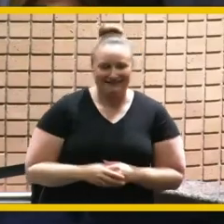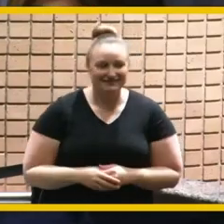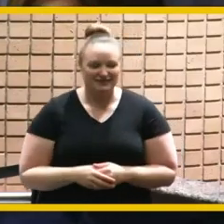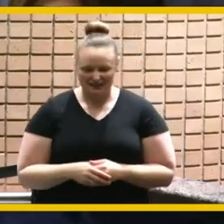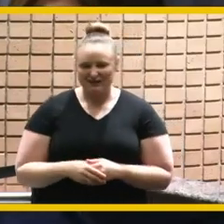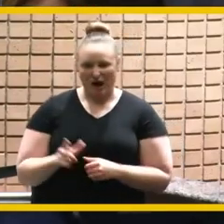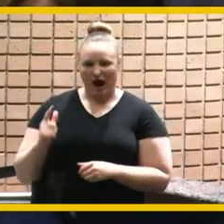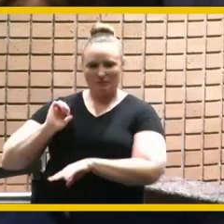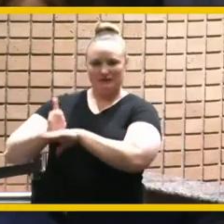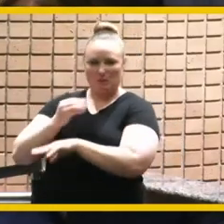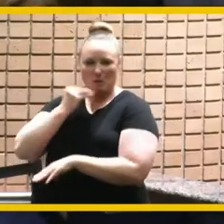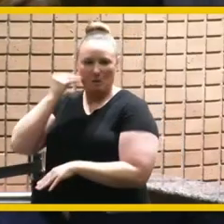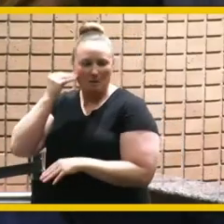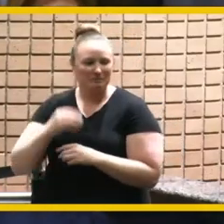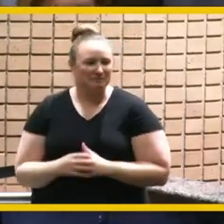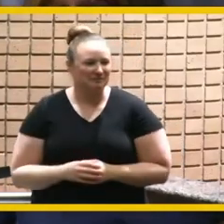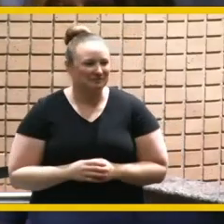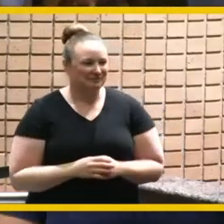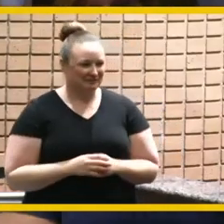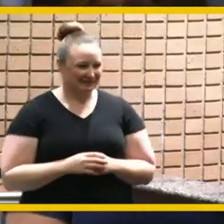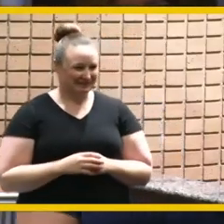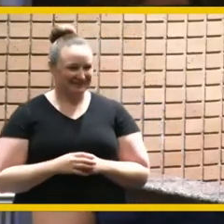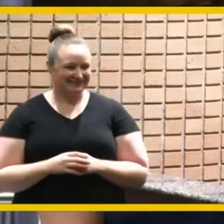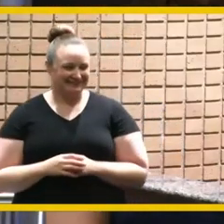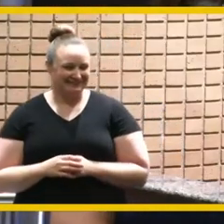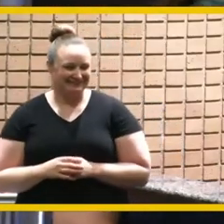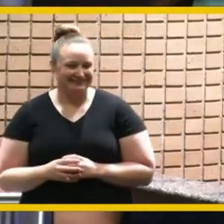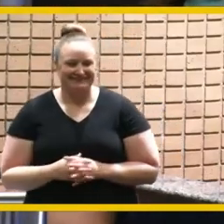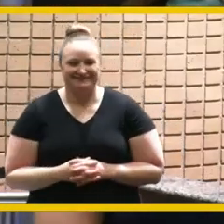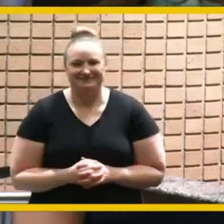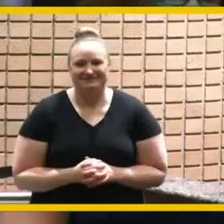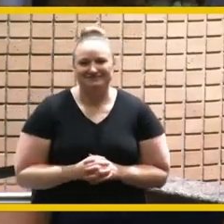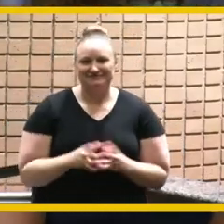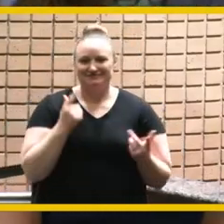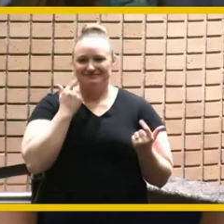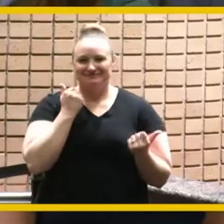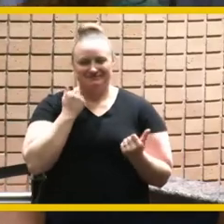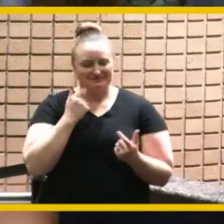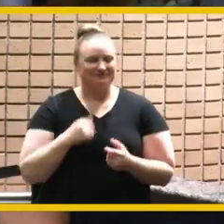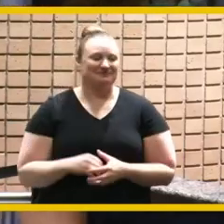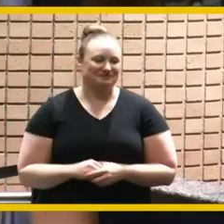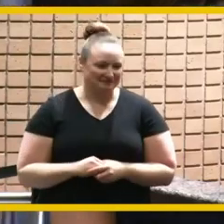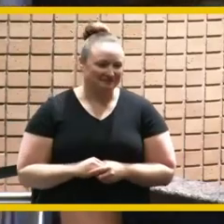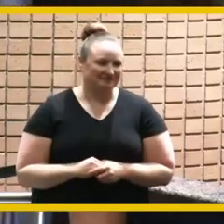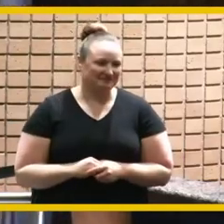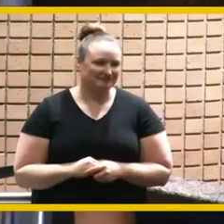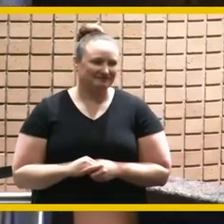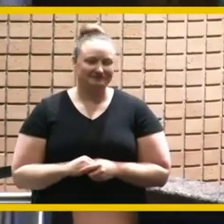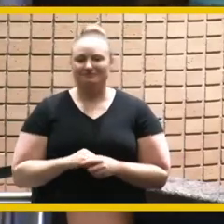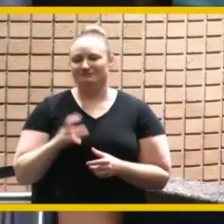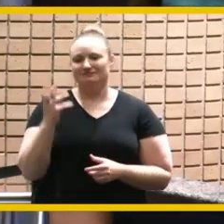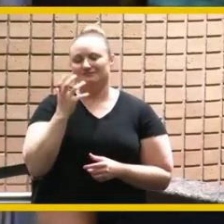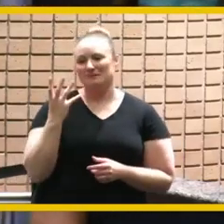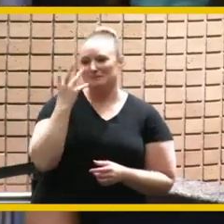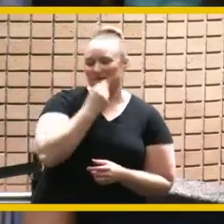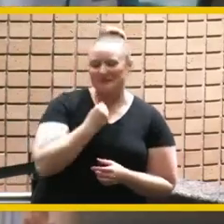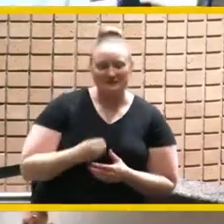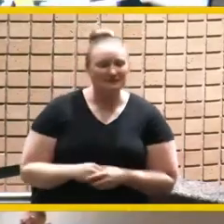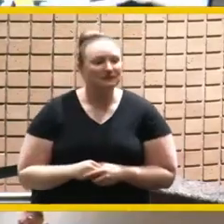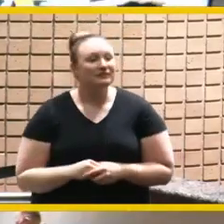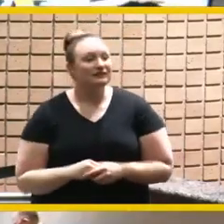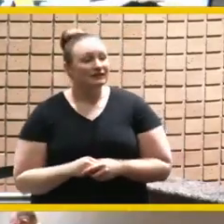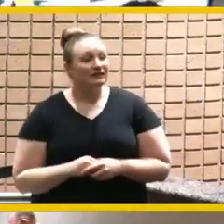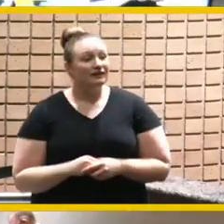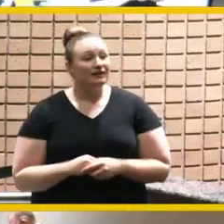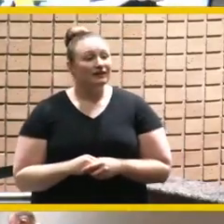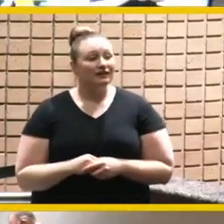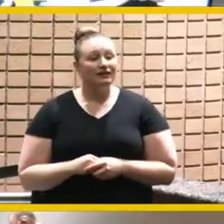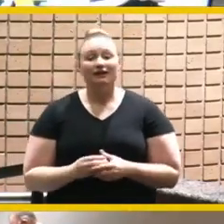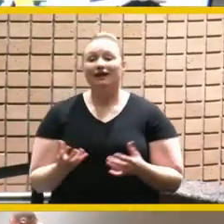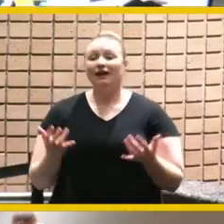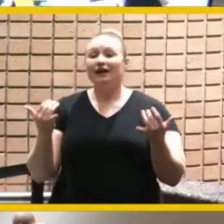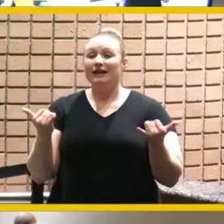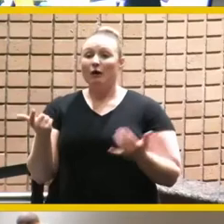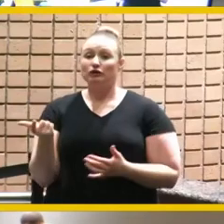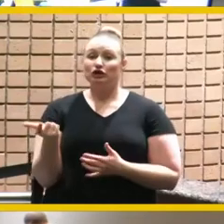it so let's see and now mayor bailey it is your turn here at the podium